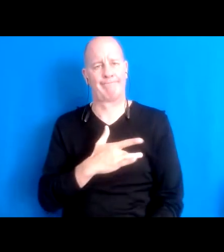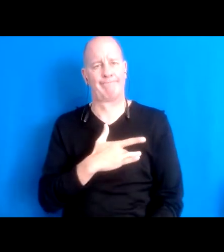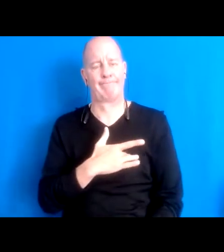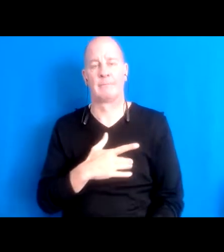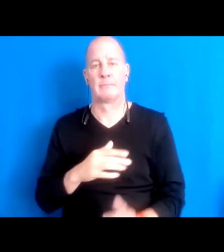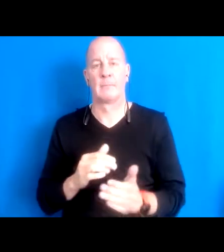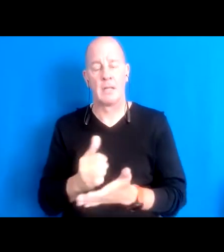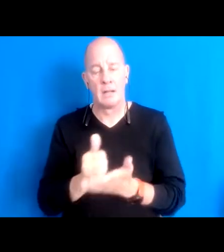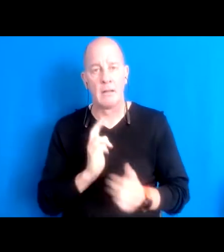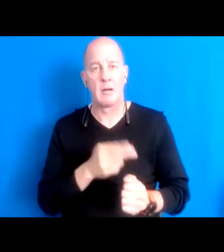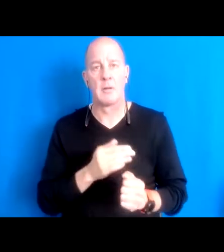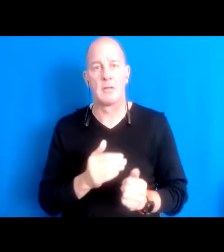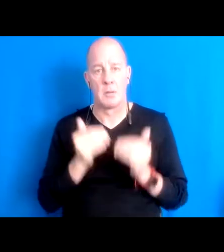in a clear way together.